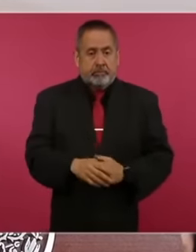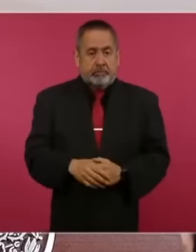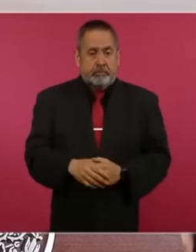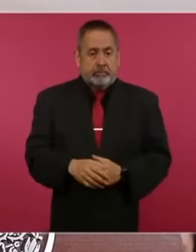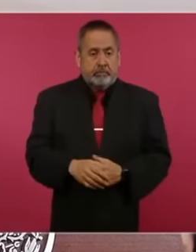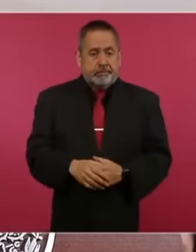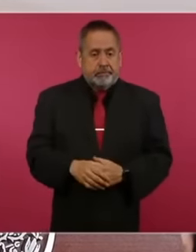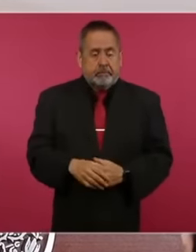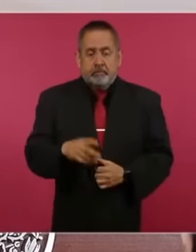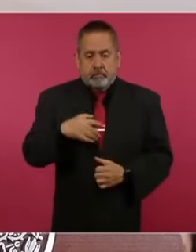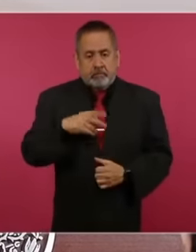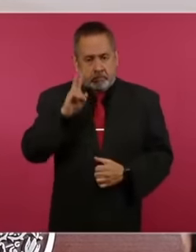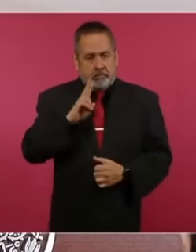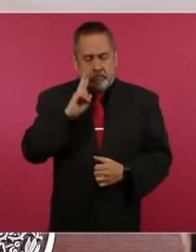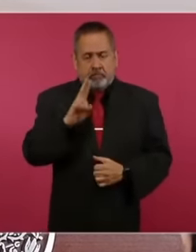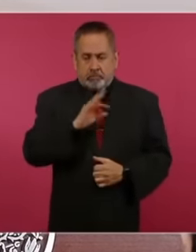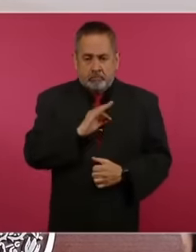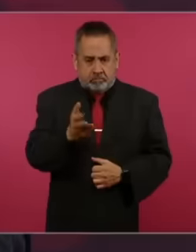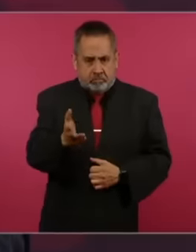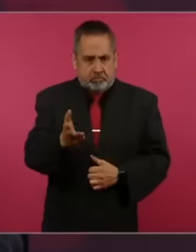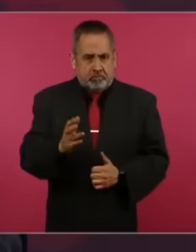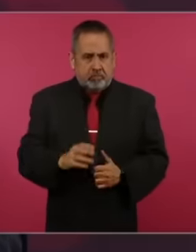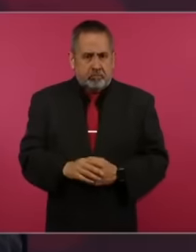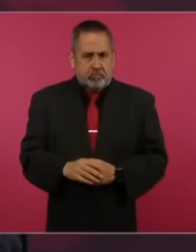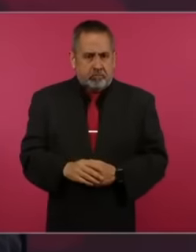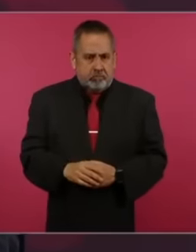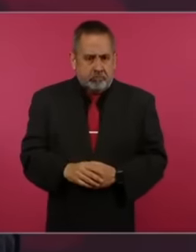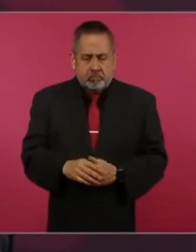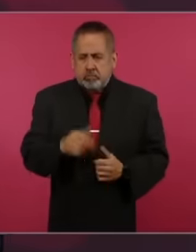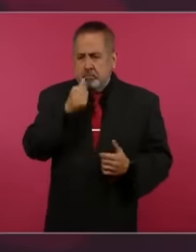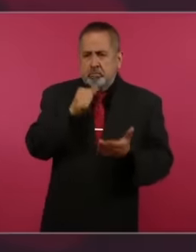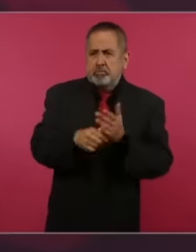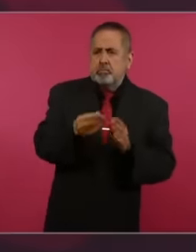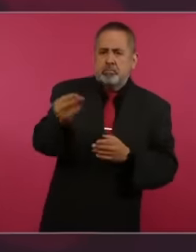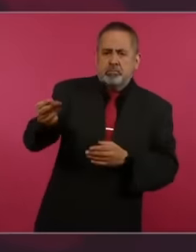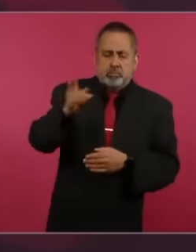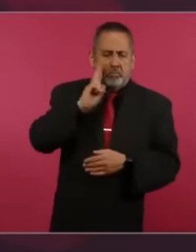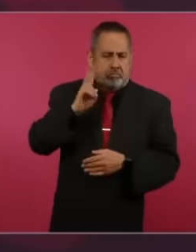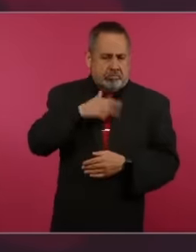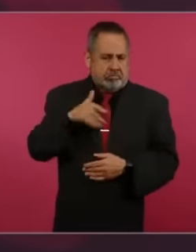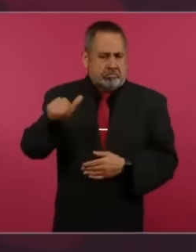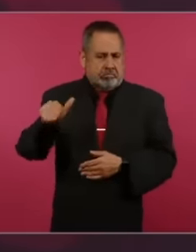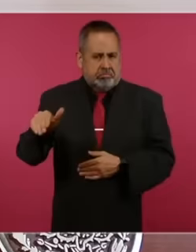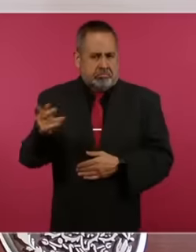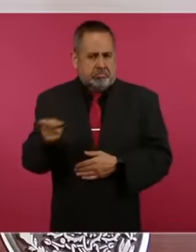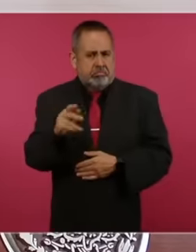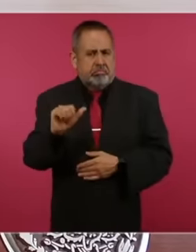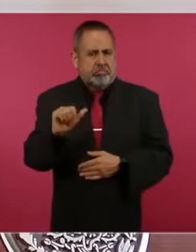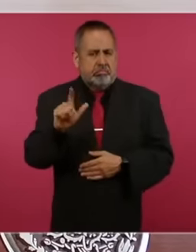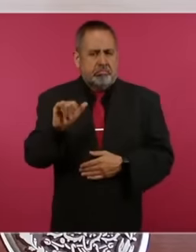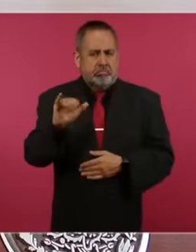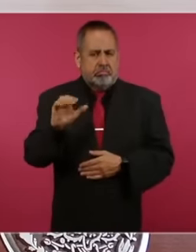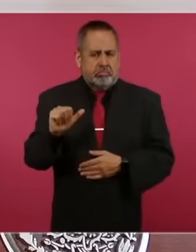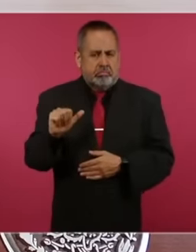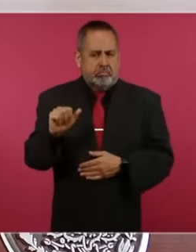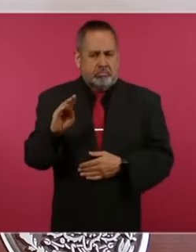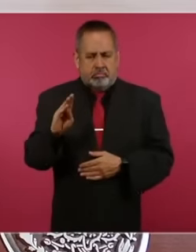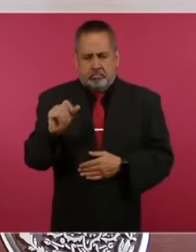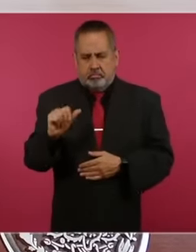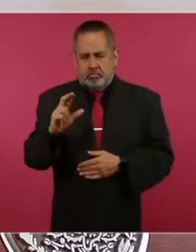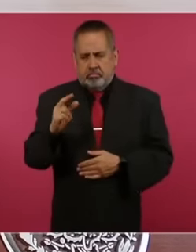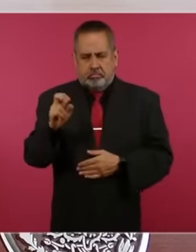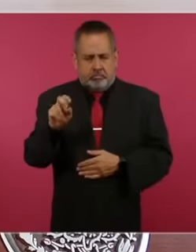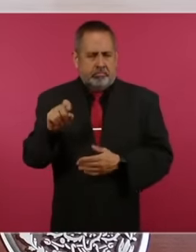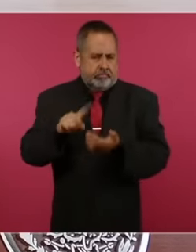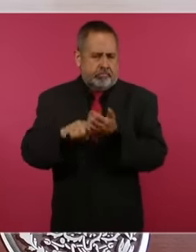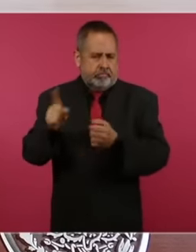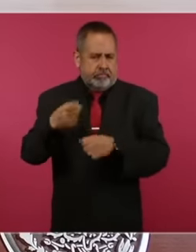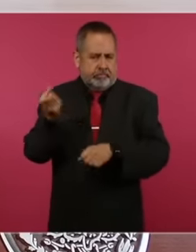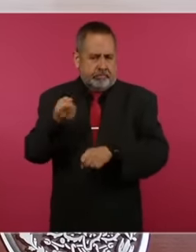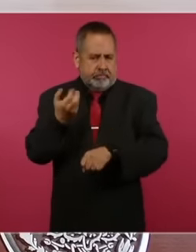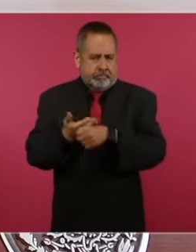let's see if no, Alicia Barsen, the foreign relations secretary, didn't receive it, but